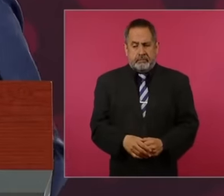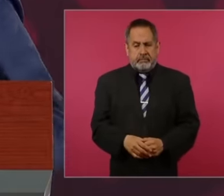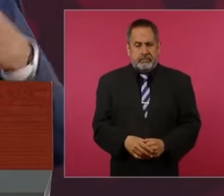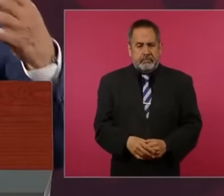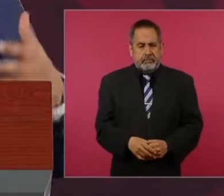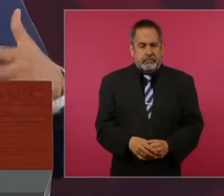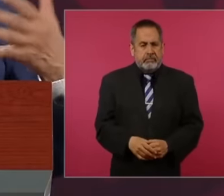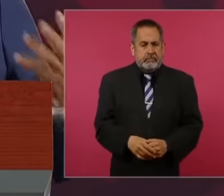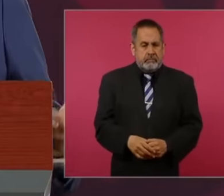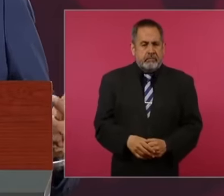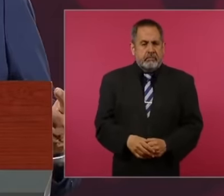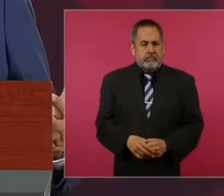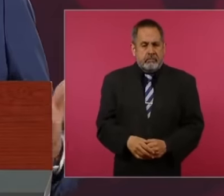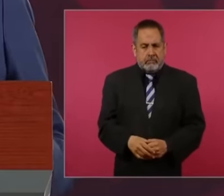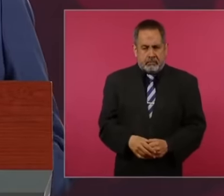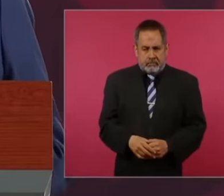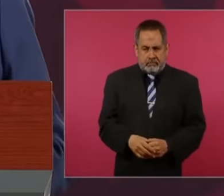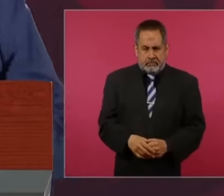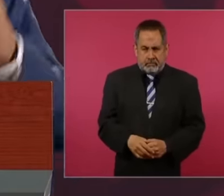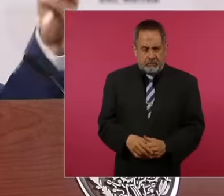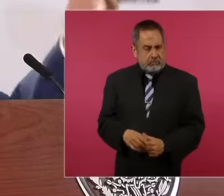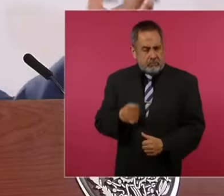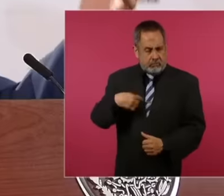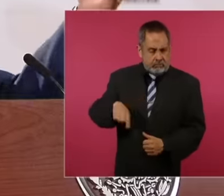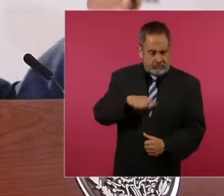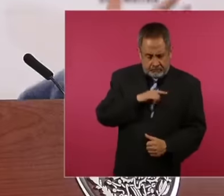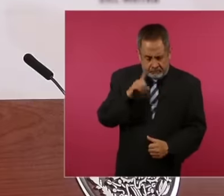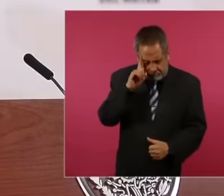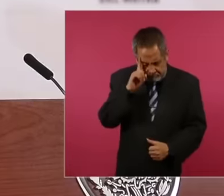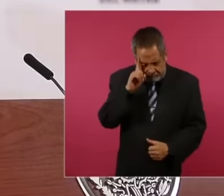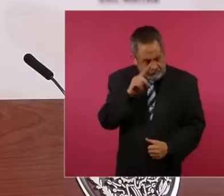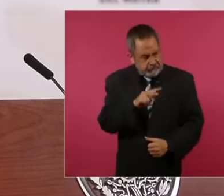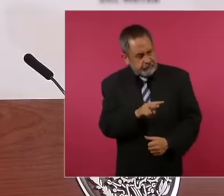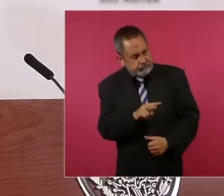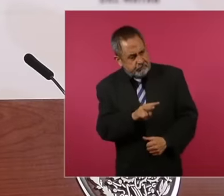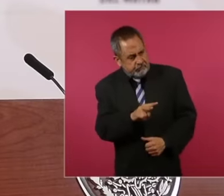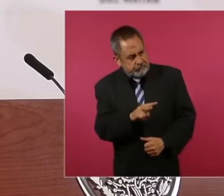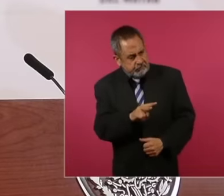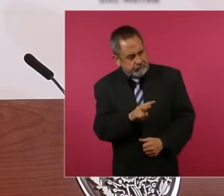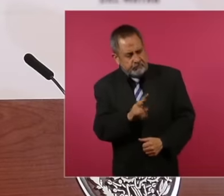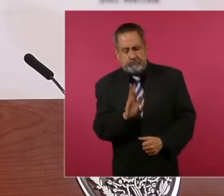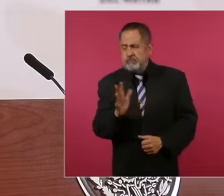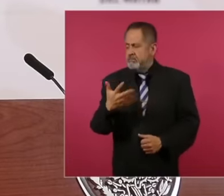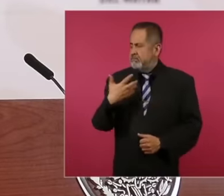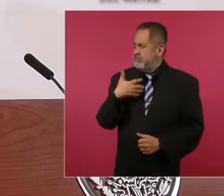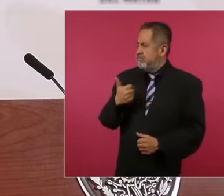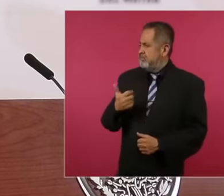we can also understand what is happening in our country and in the